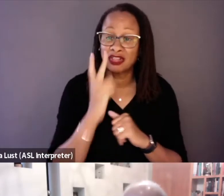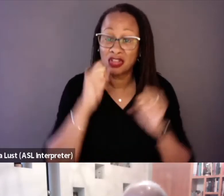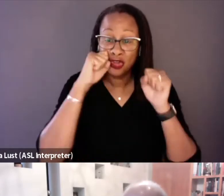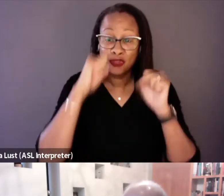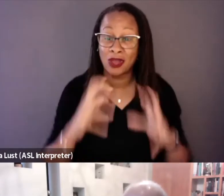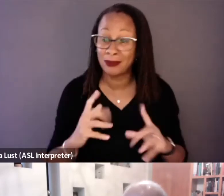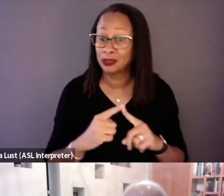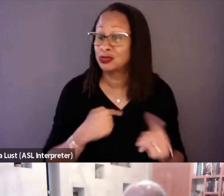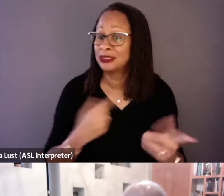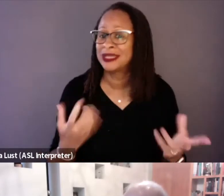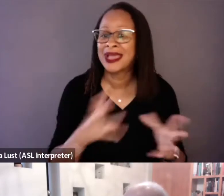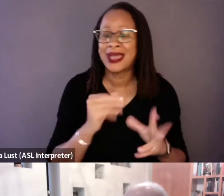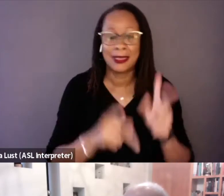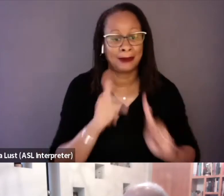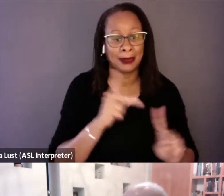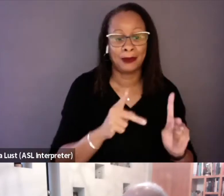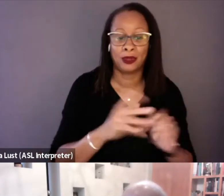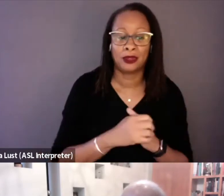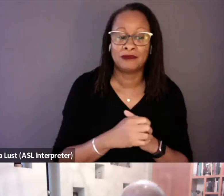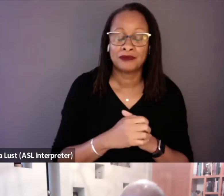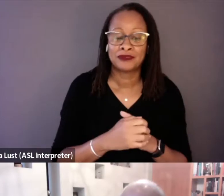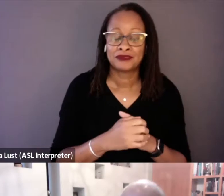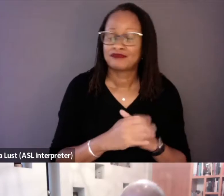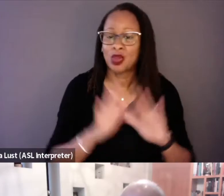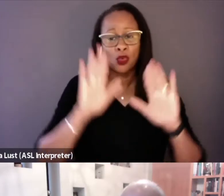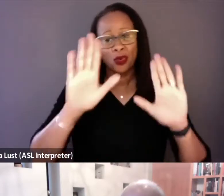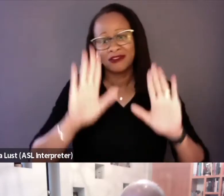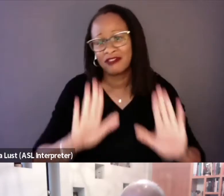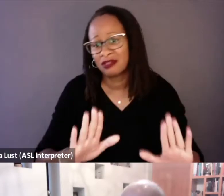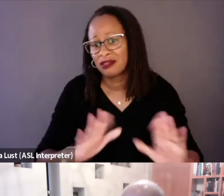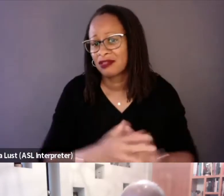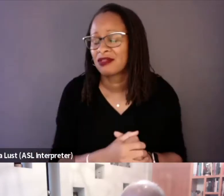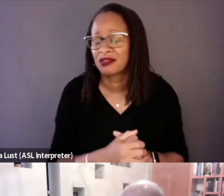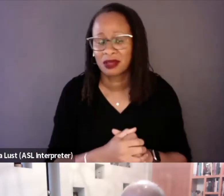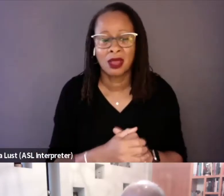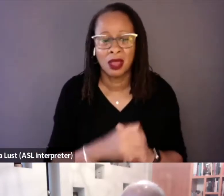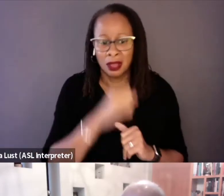And the people are just great and completely relaxed.